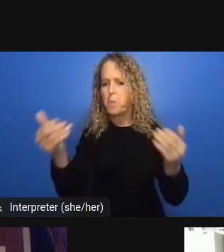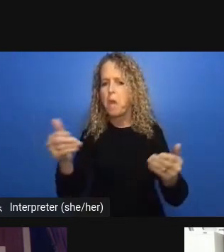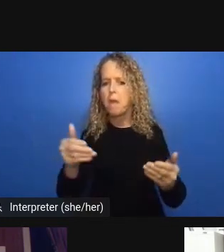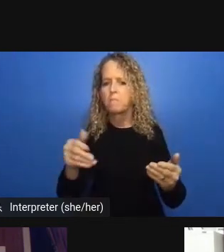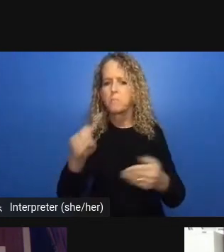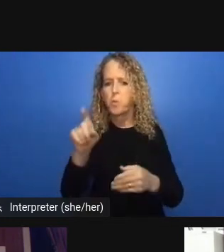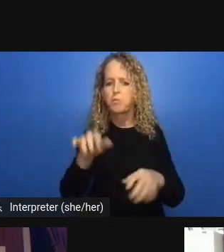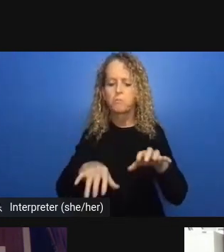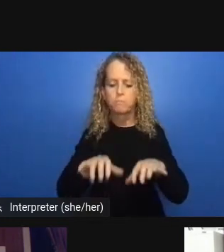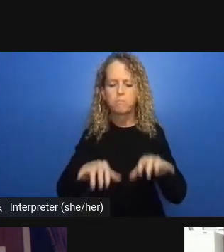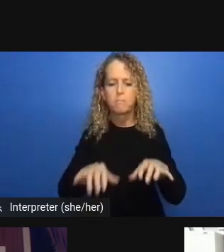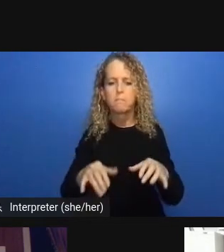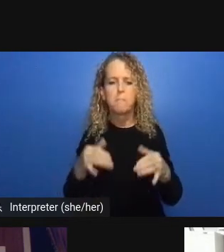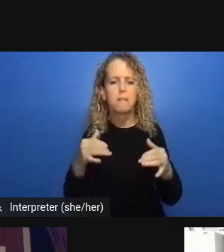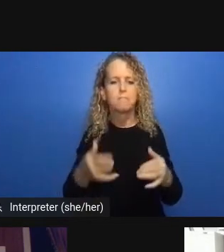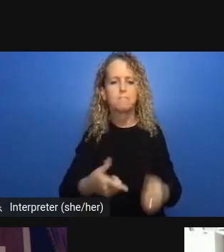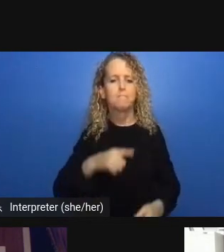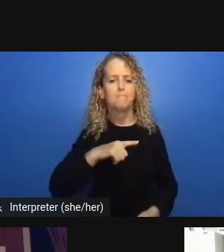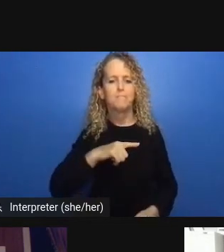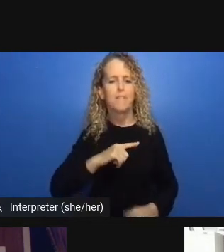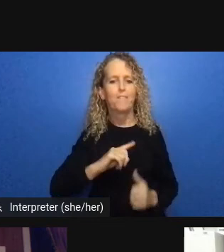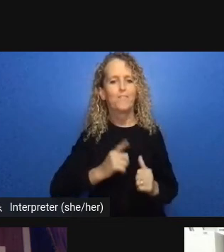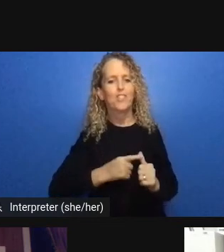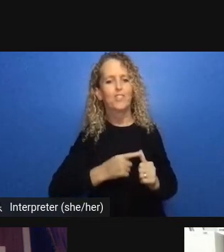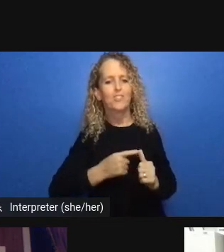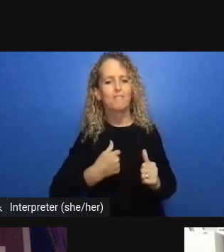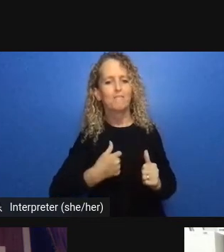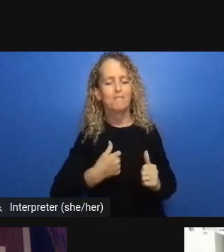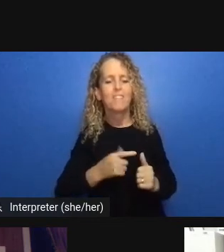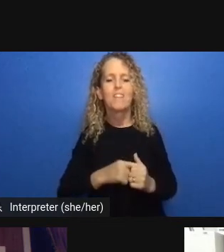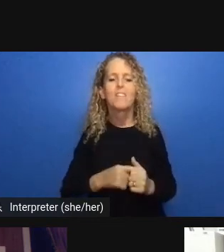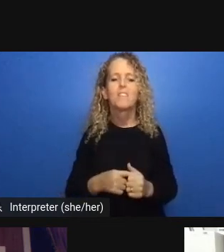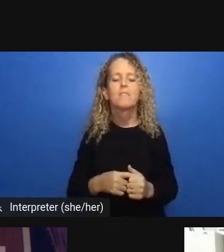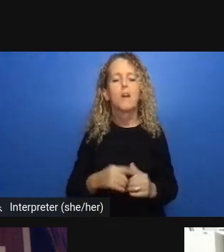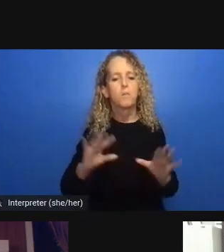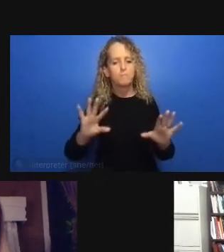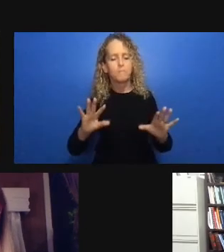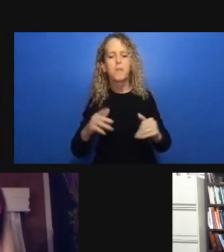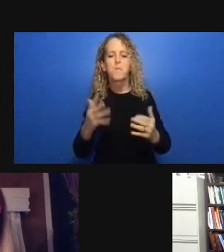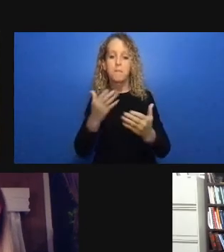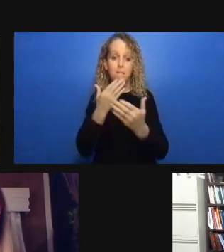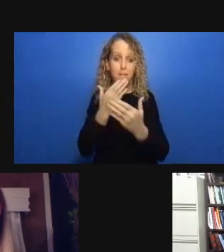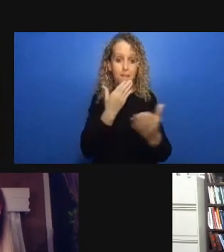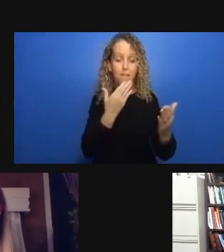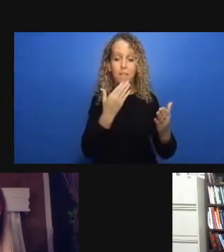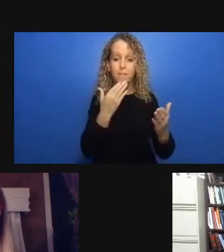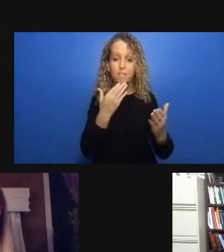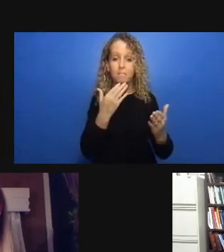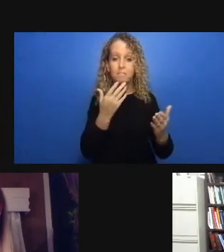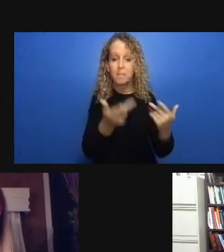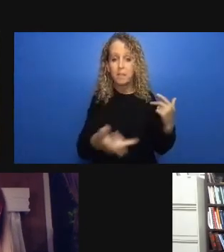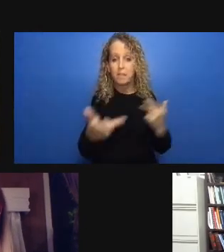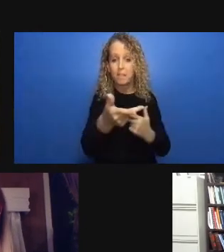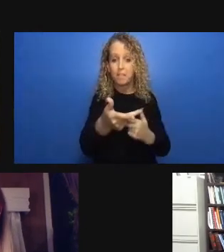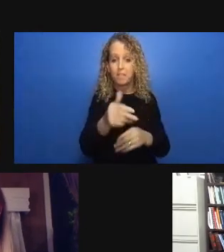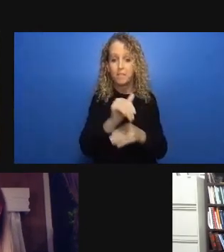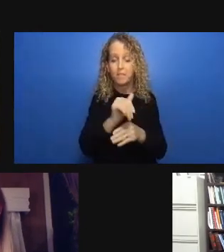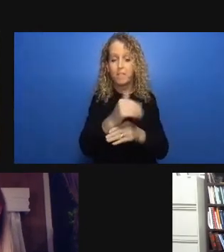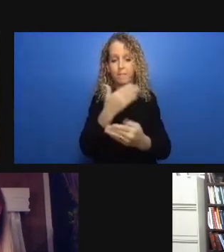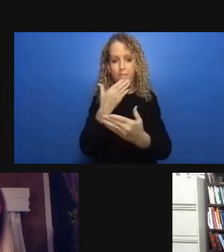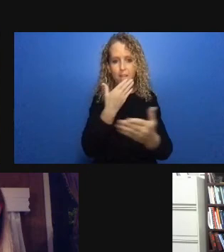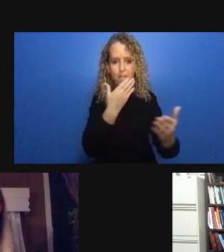sort of a singular solution to the population as a whole is not going to redress some of the deep